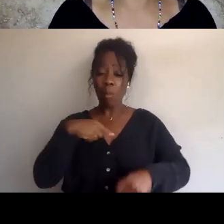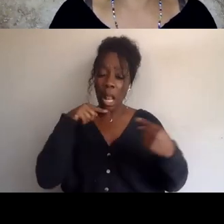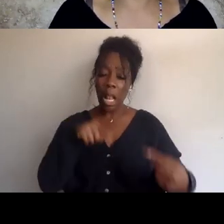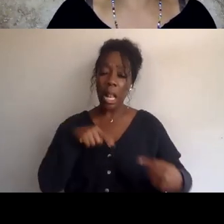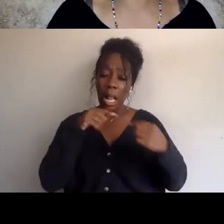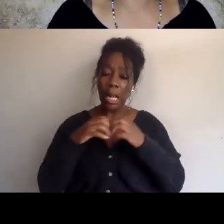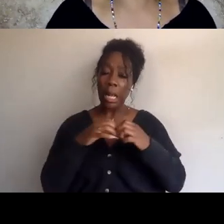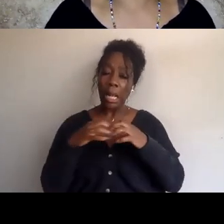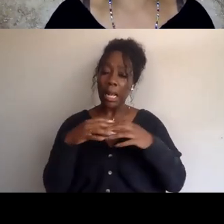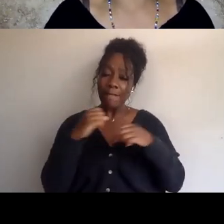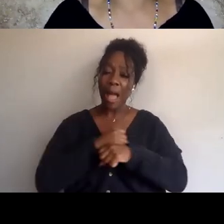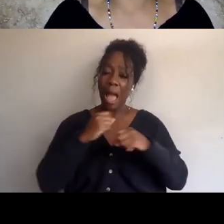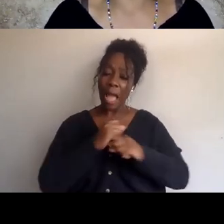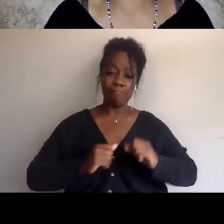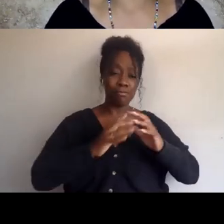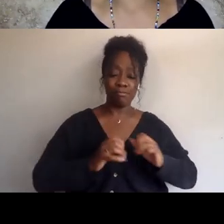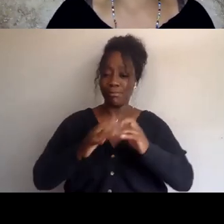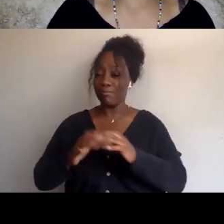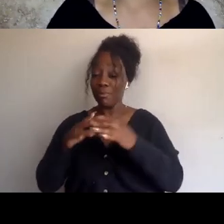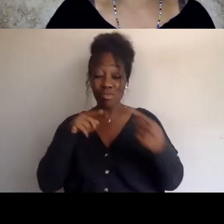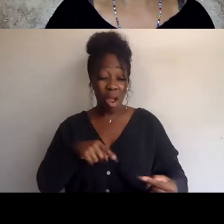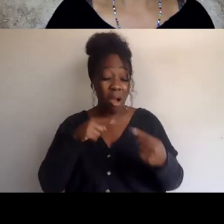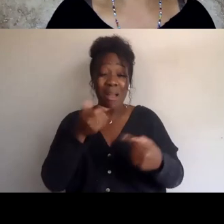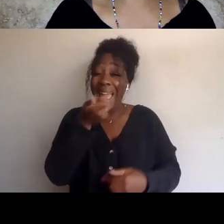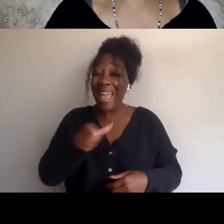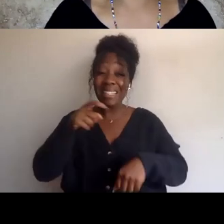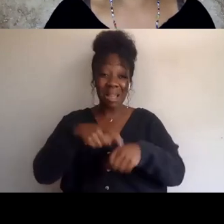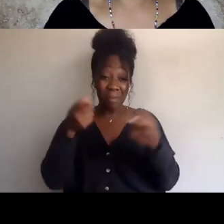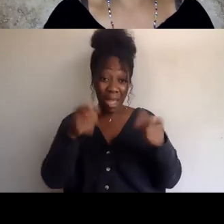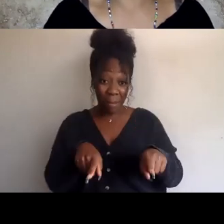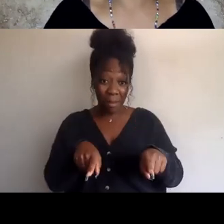but we have to celebrate those wins, in order to keep us in the struggle,